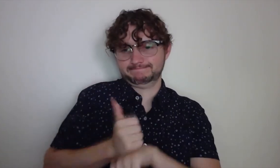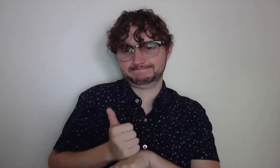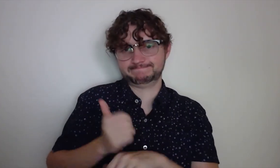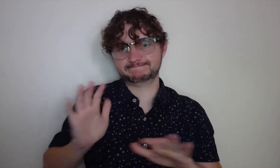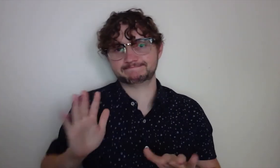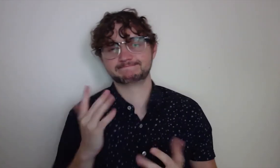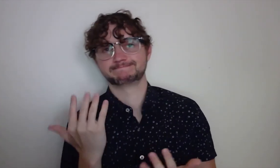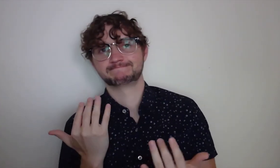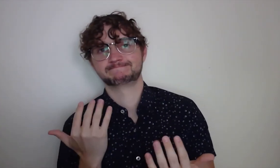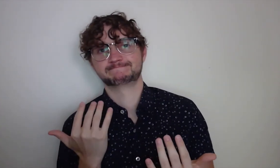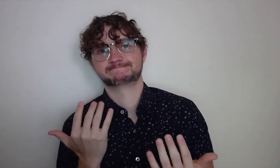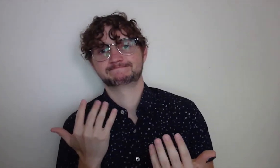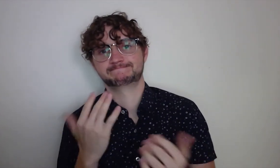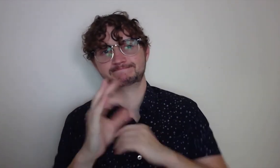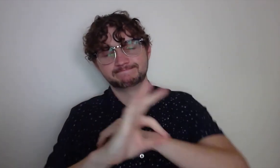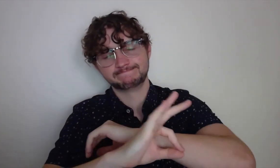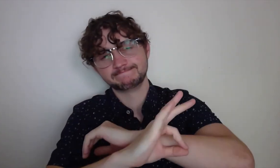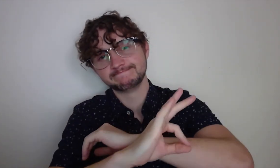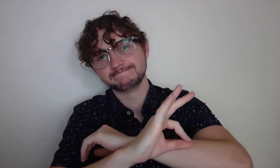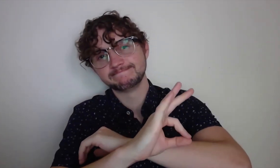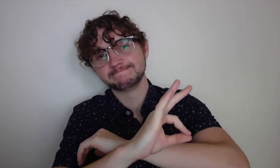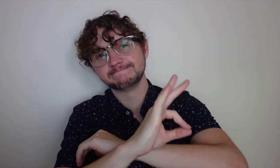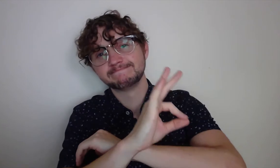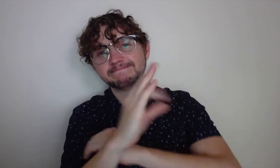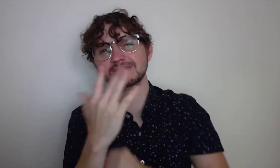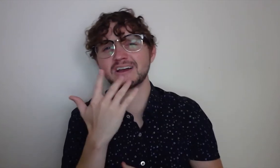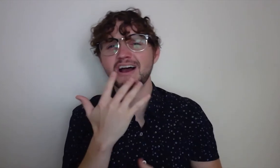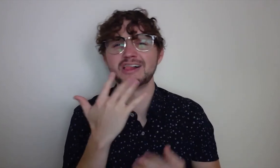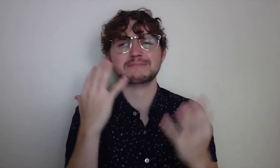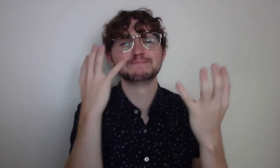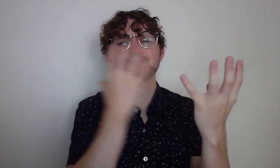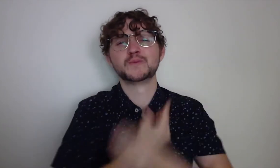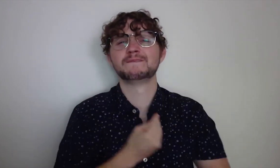place at the right time, so I grabbed my spot and the sun began